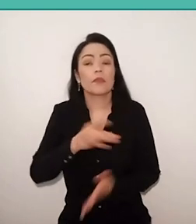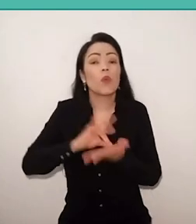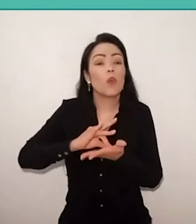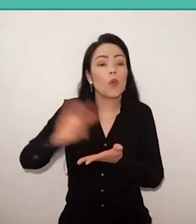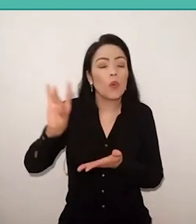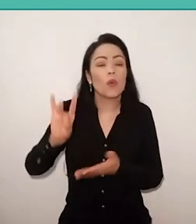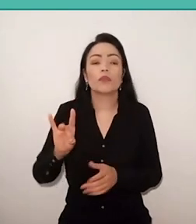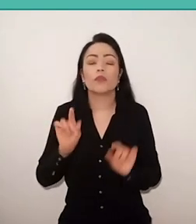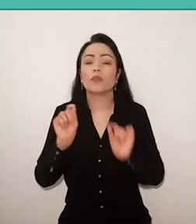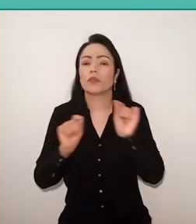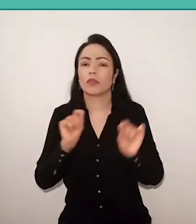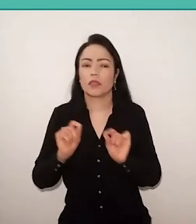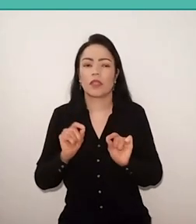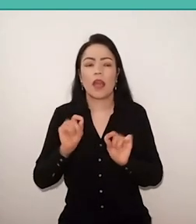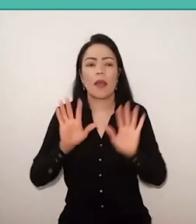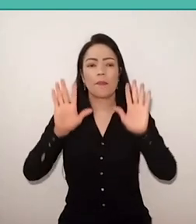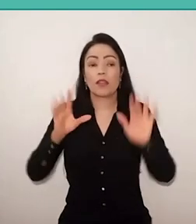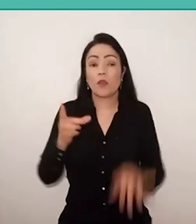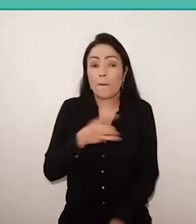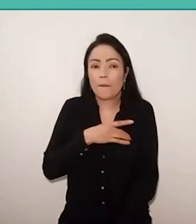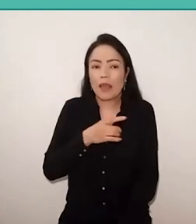not hate but fear of Freire's pedagogy.